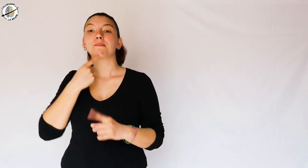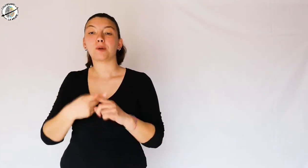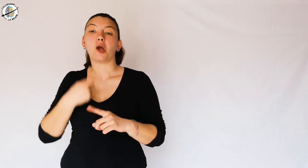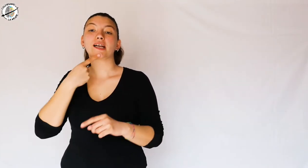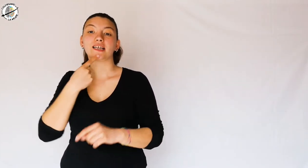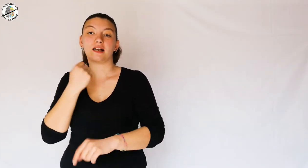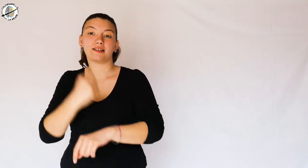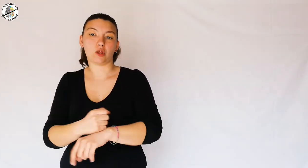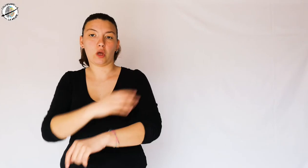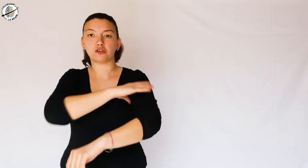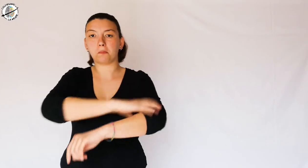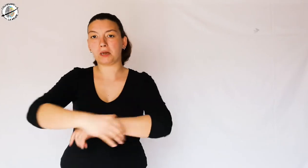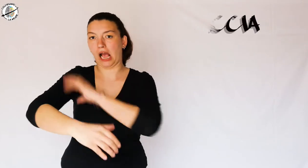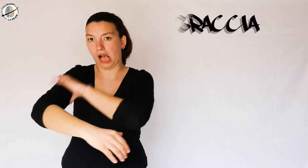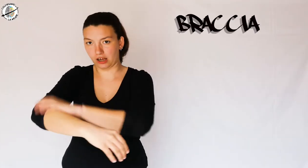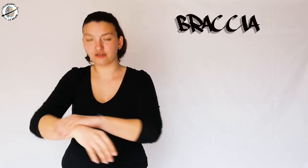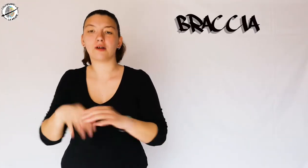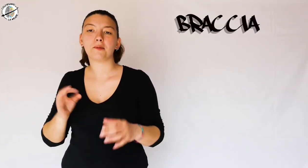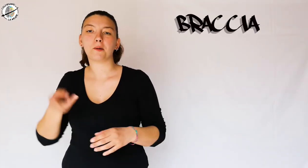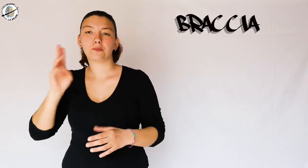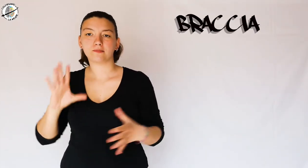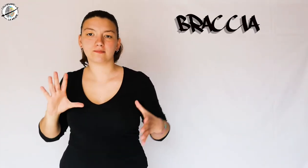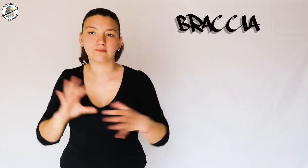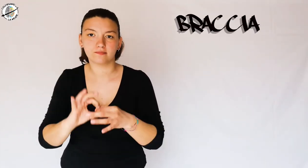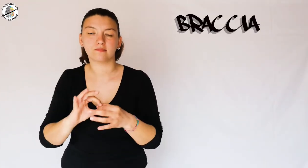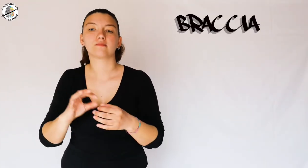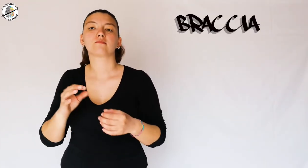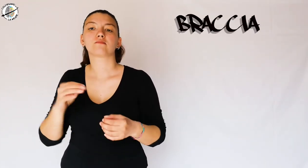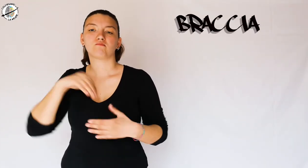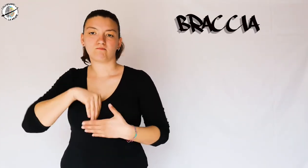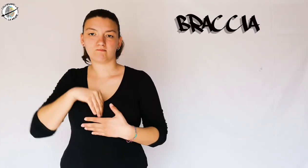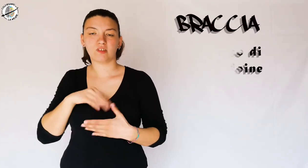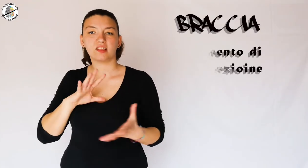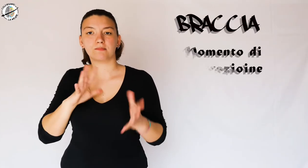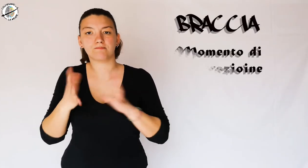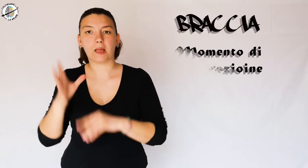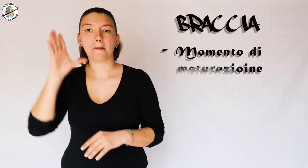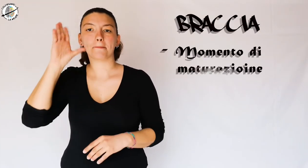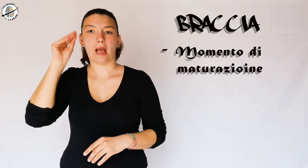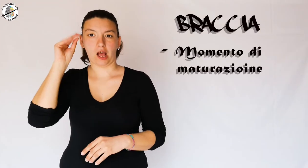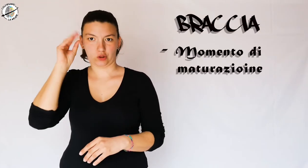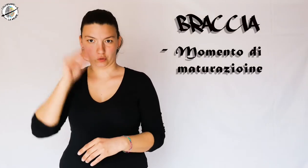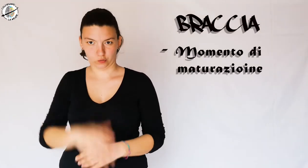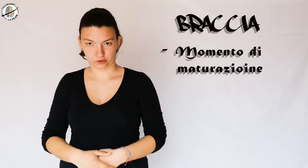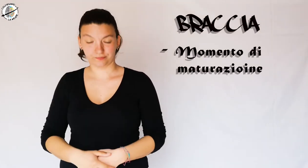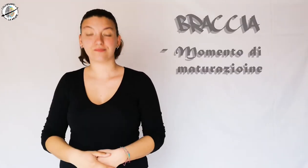Those who tattoo their arms are facing maturation.